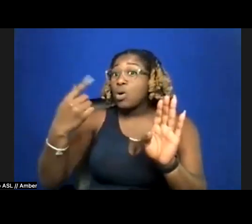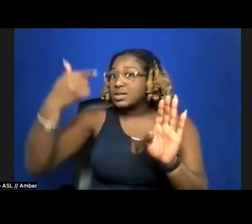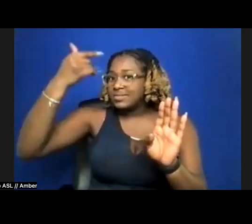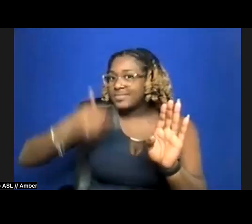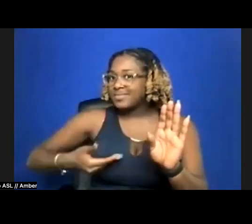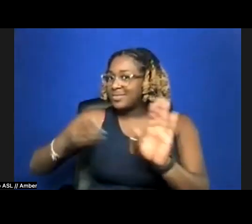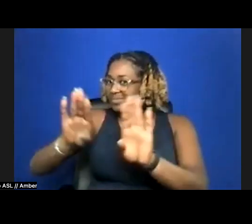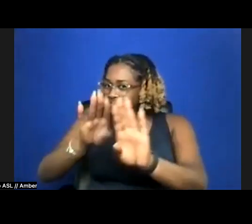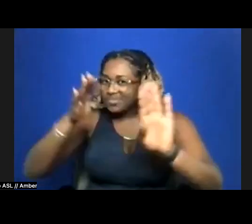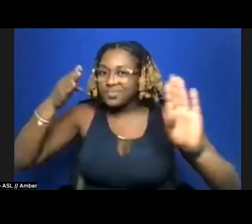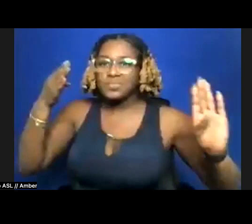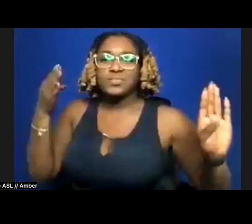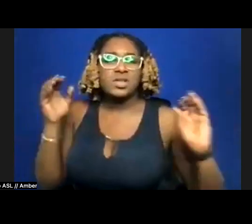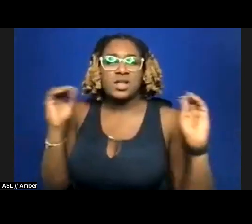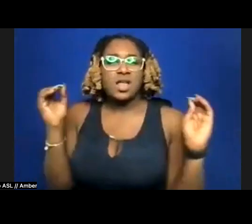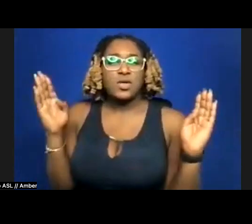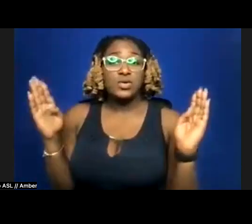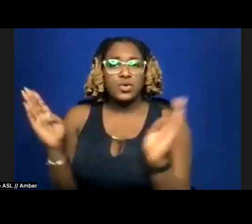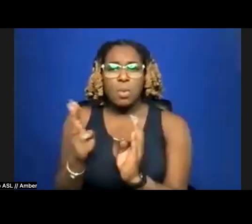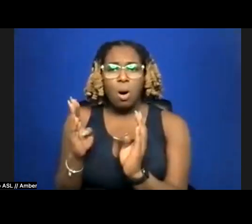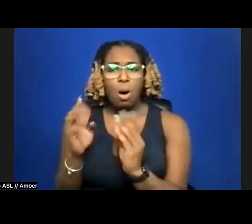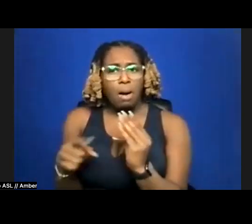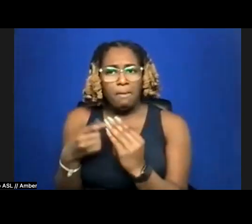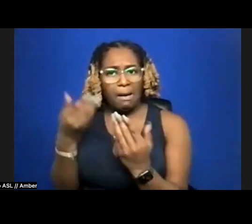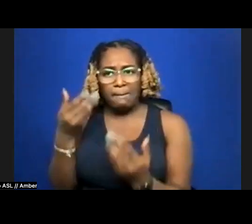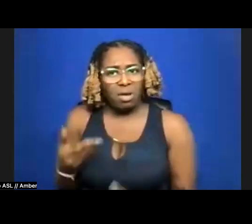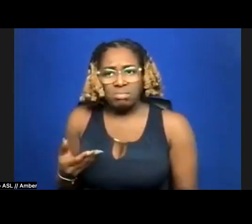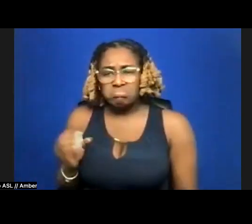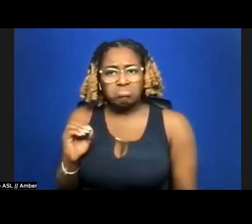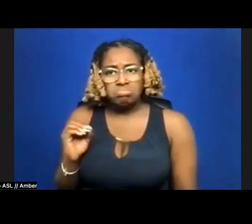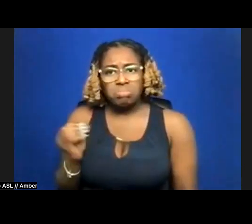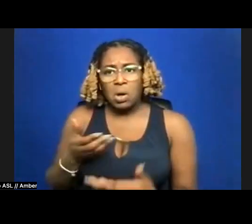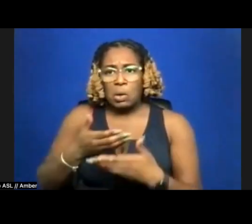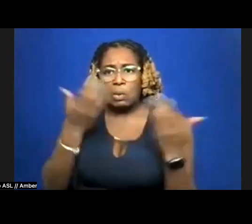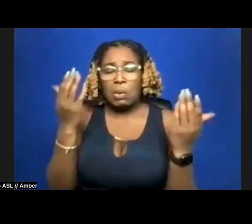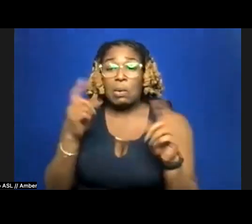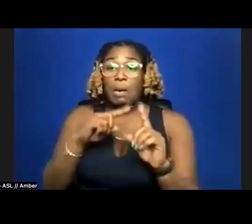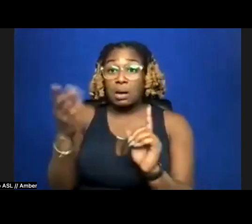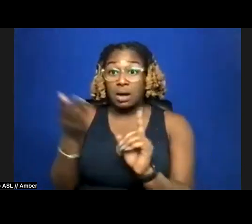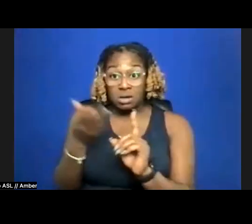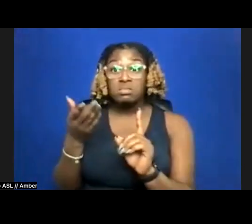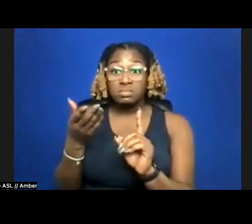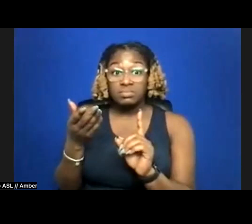small about me but i was convinced i had to be smaller